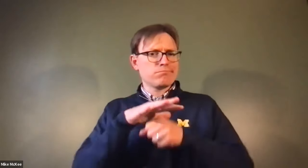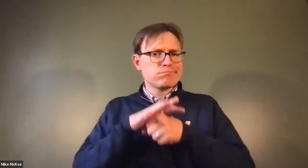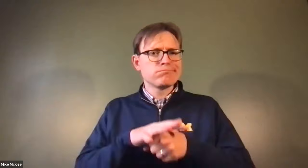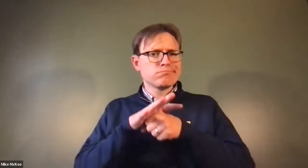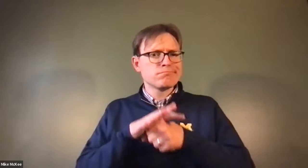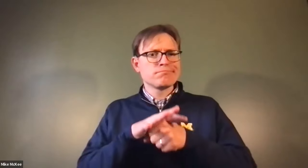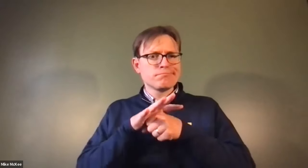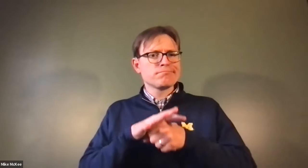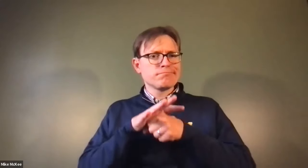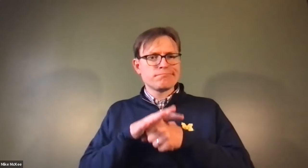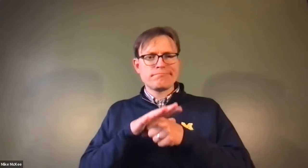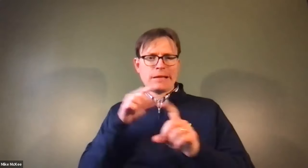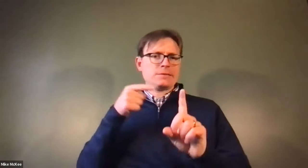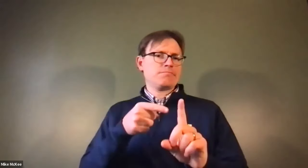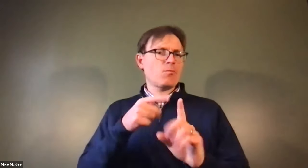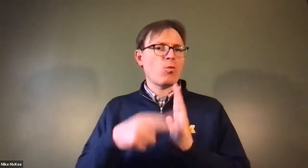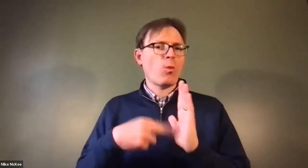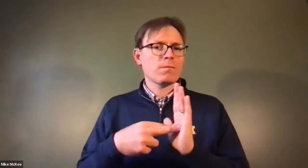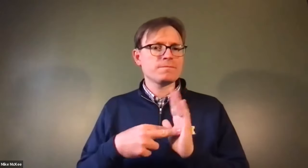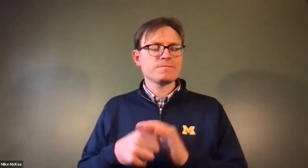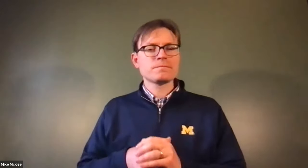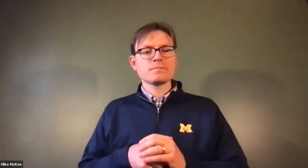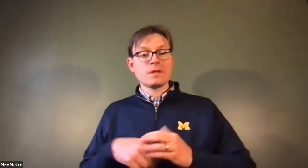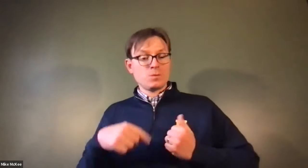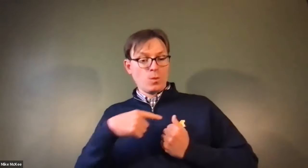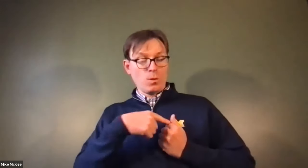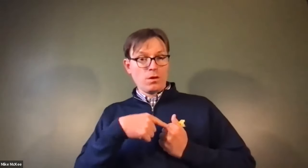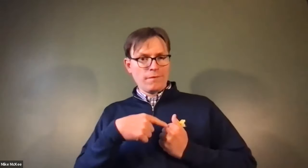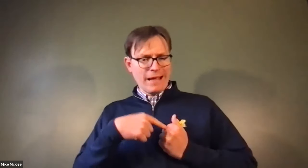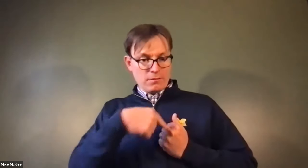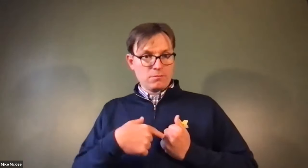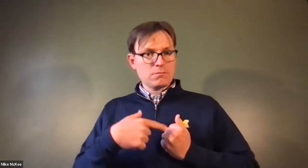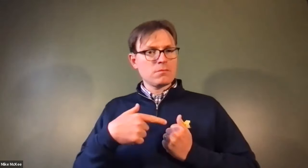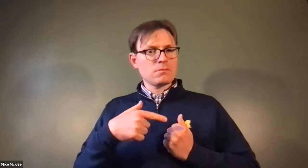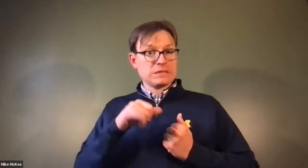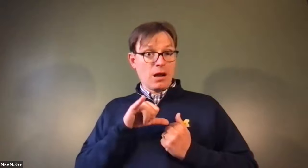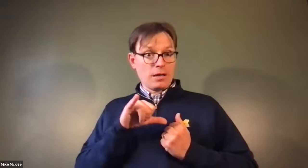James Cech: But it's a very efficient Oregon. James Cech: And it has a vital role for our health.